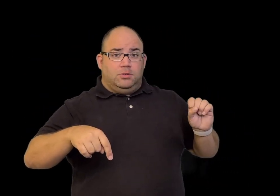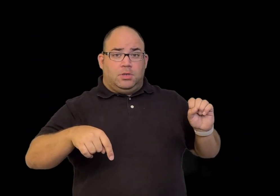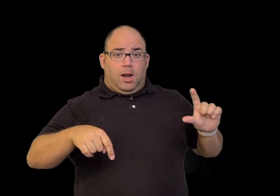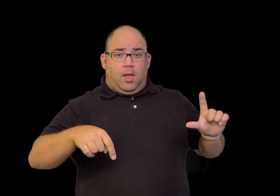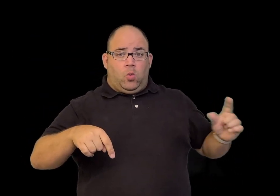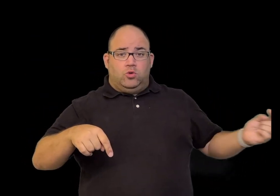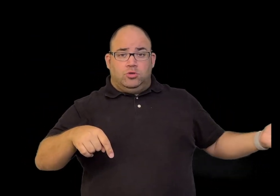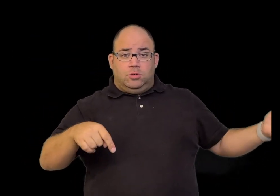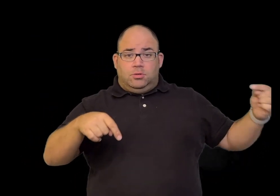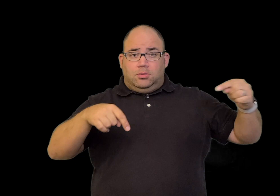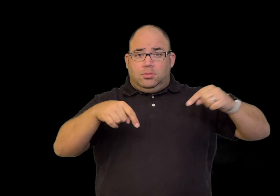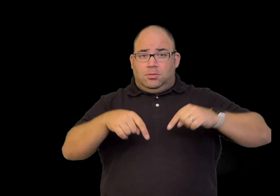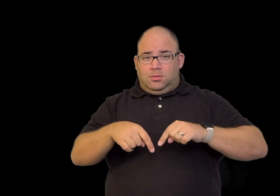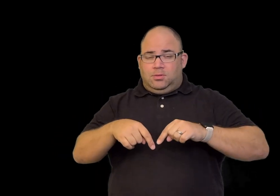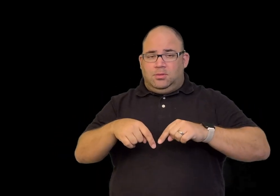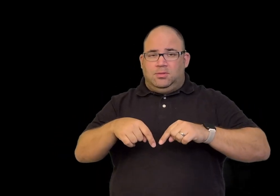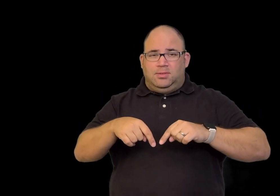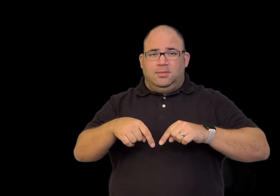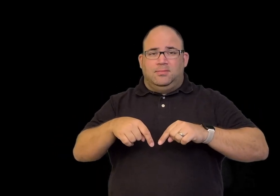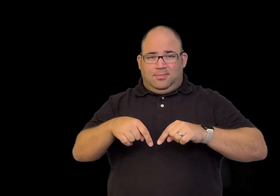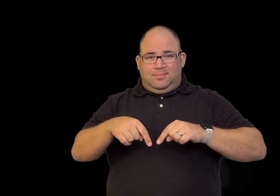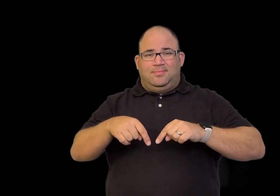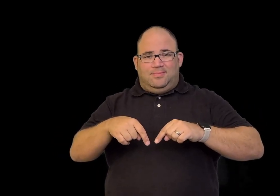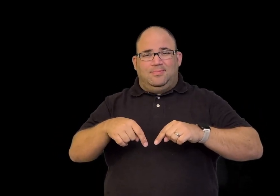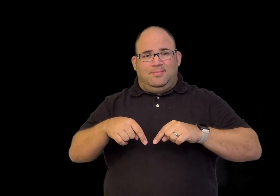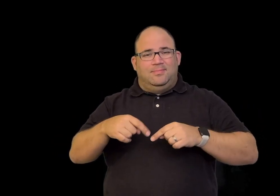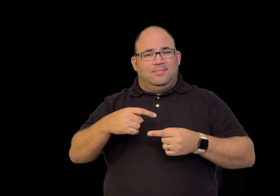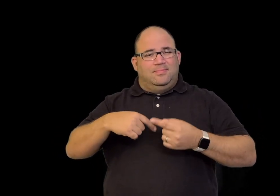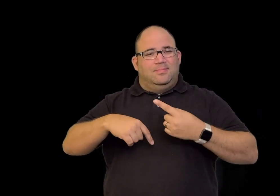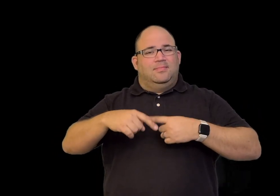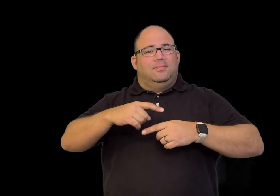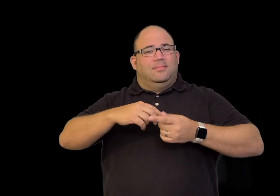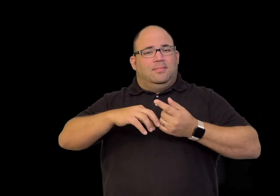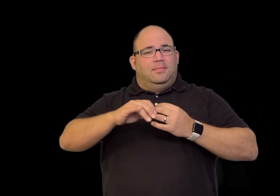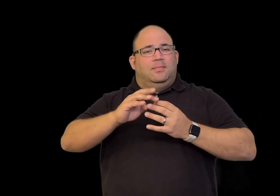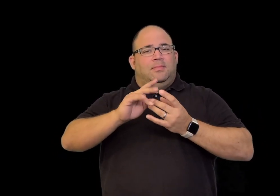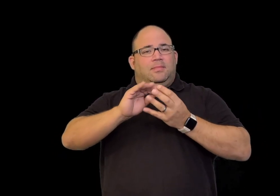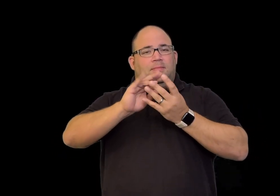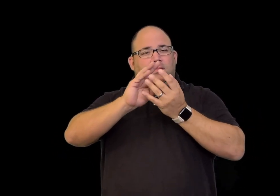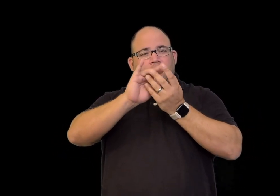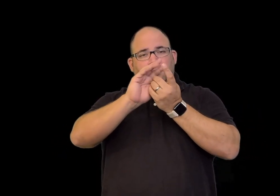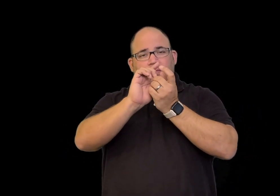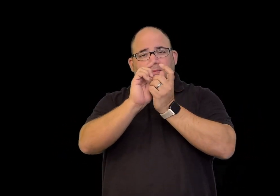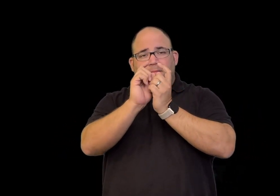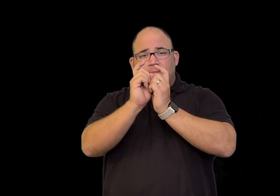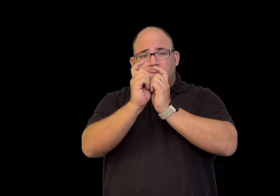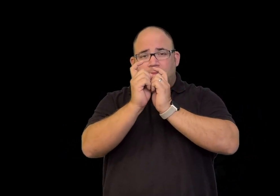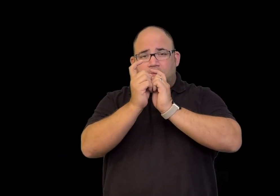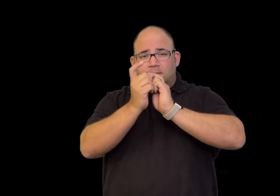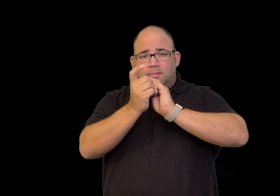and the Martha's Vineyard Sign Language became intertwined,